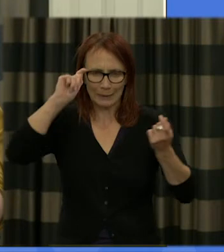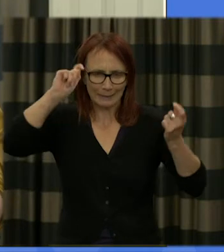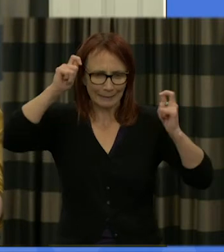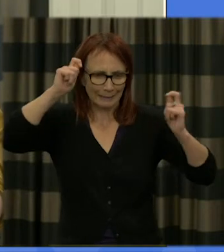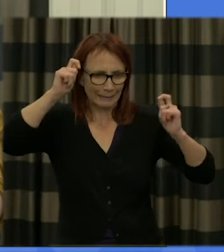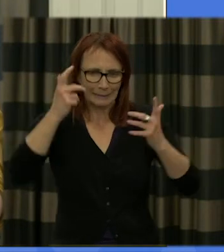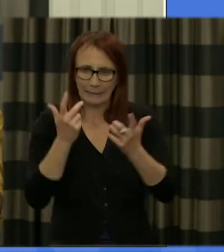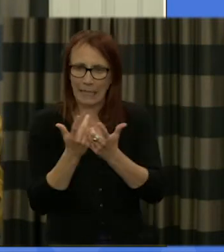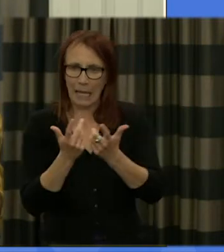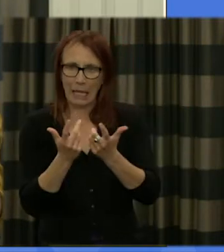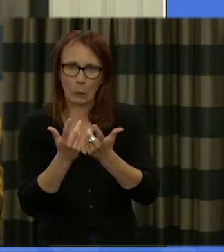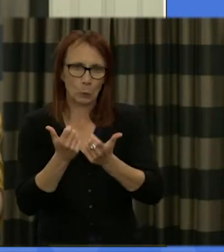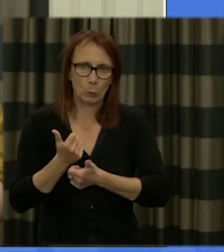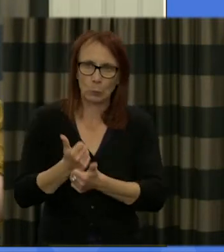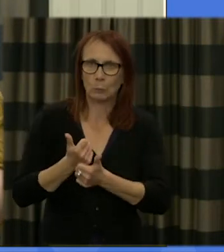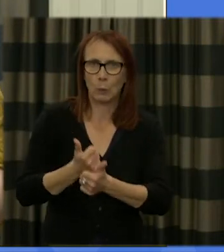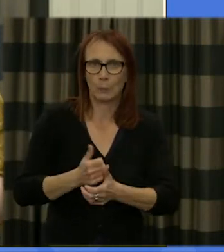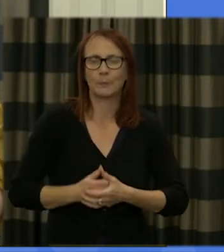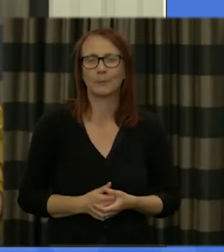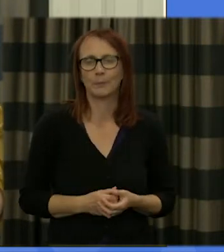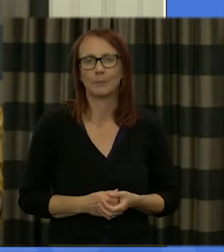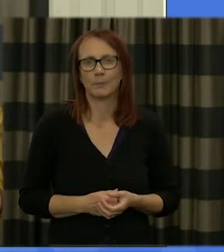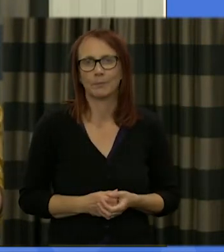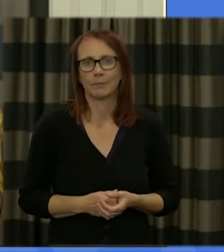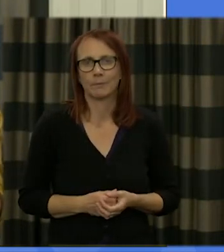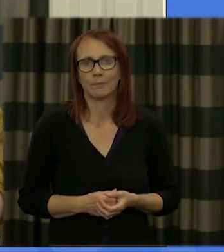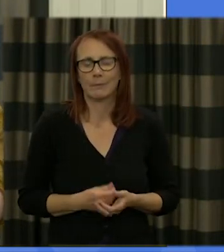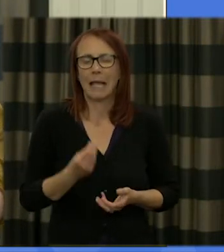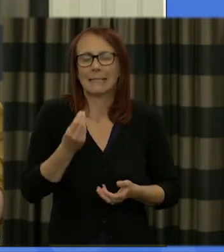constitutional guidance along the way that can offer you some and say as to